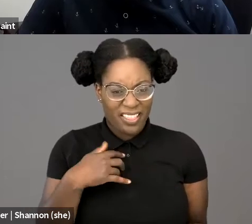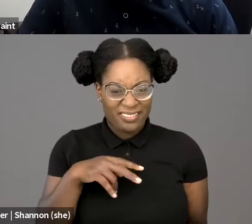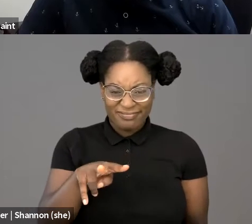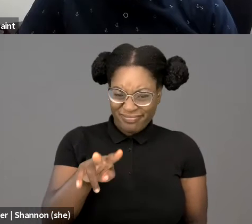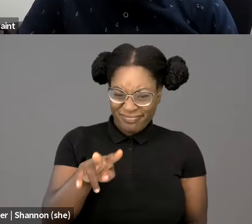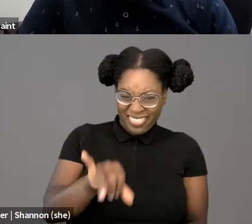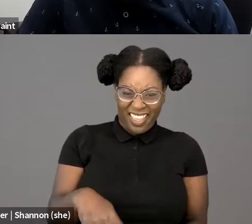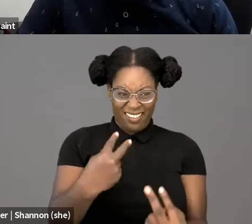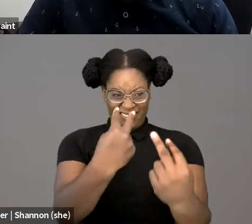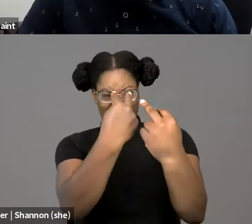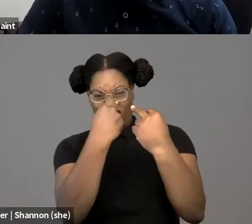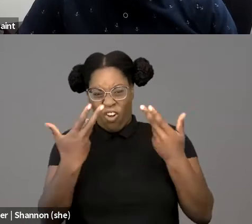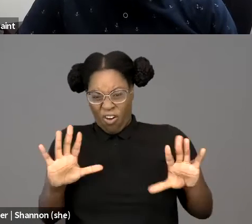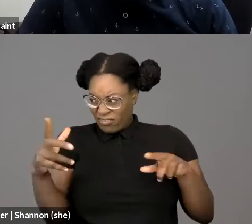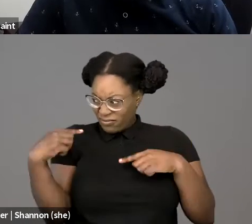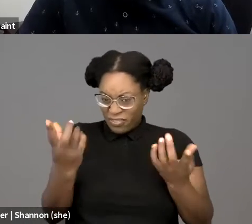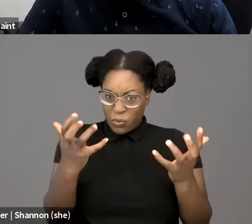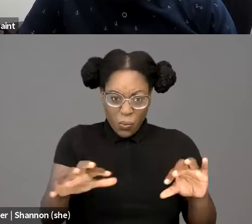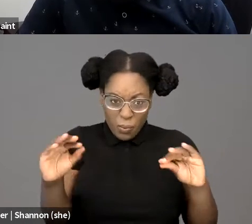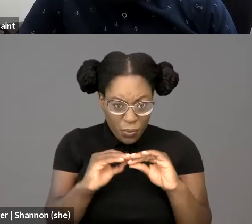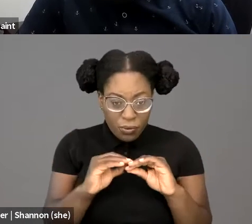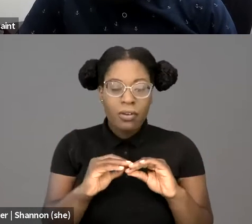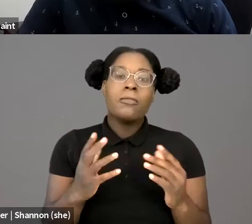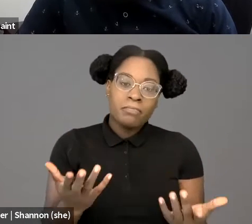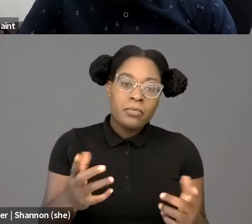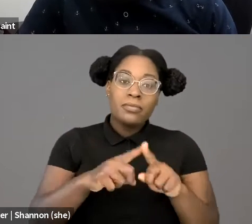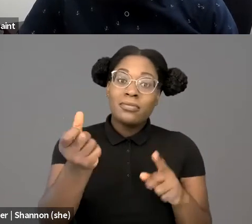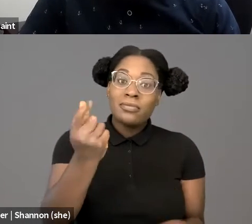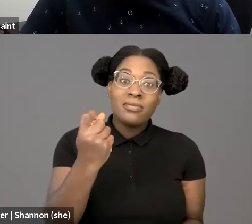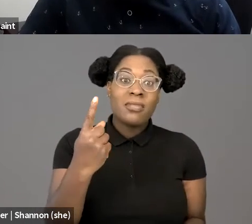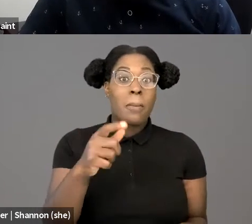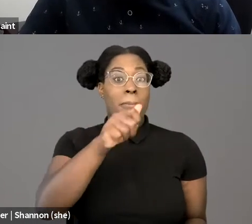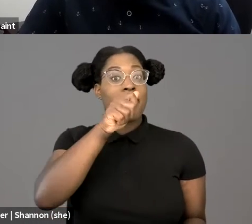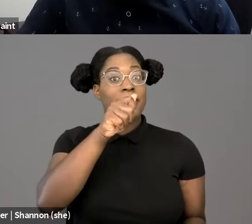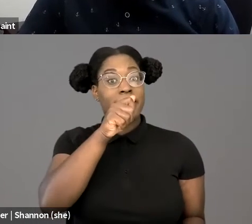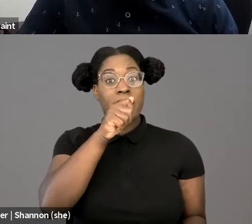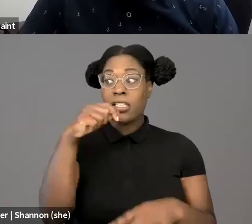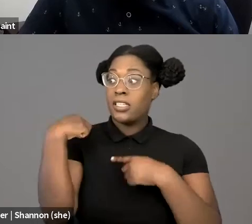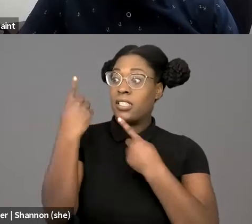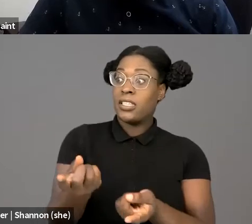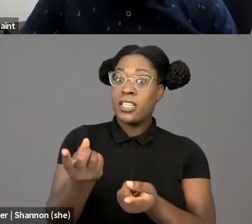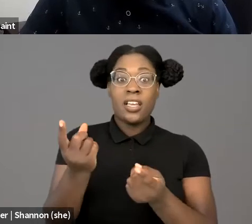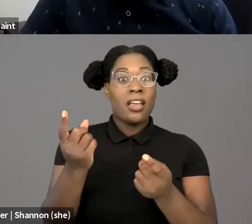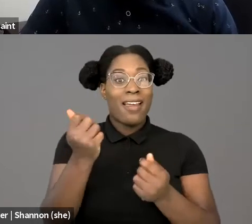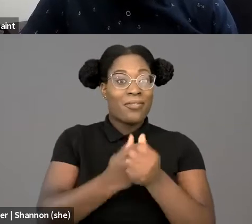is that privacy has never been equally distributed. What excites me about my project